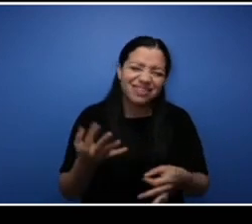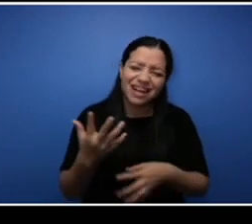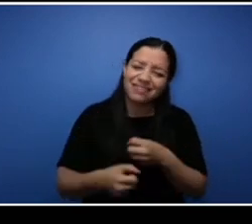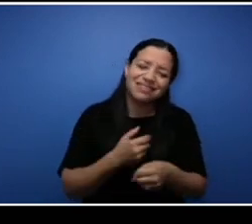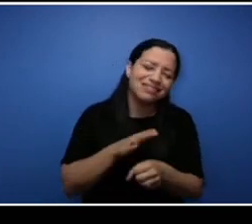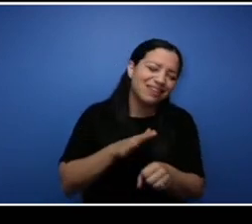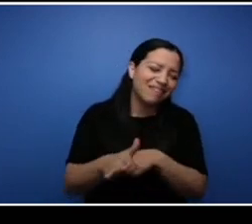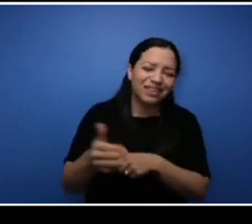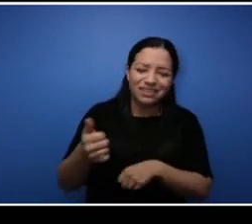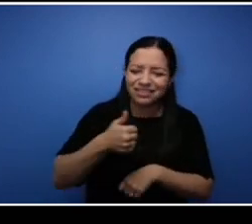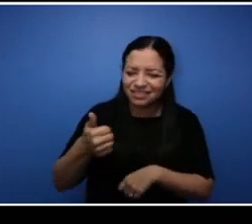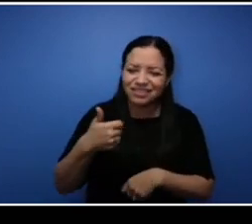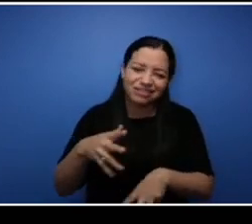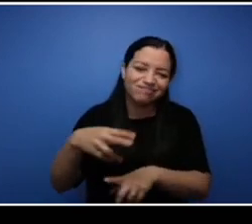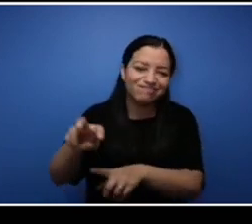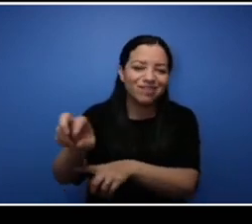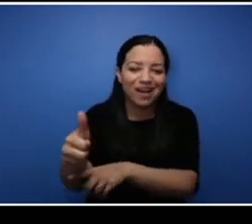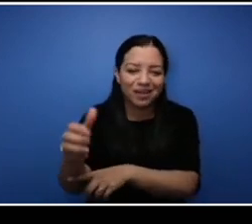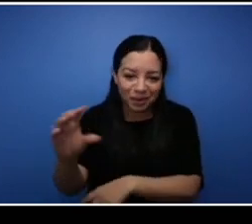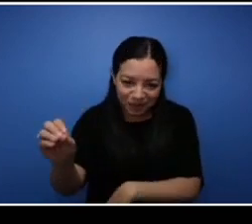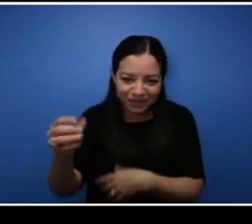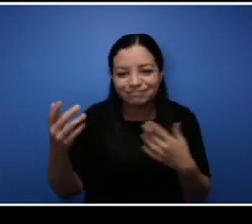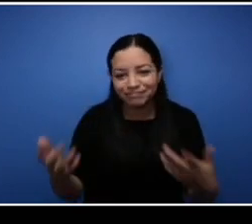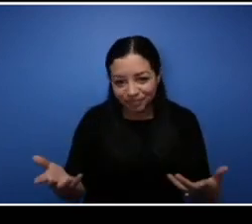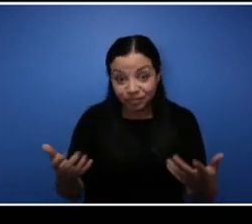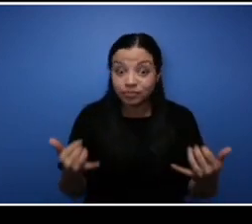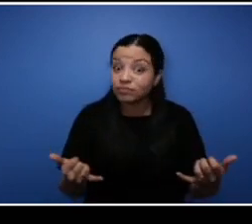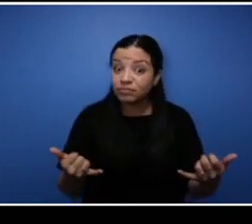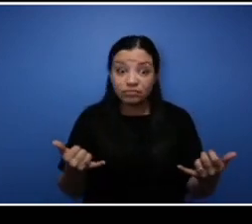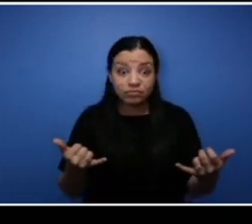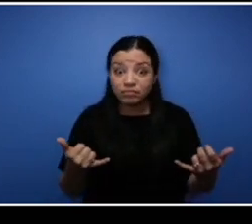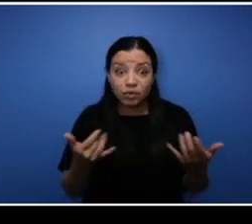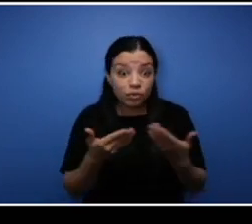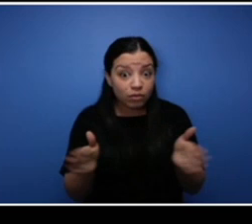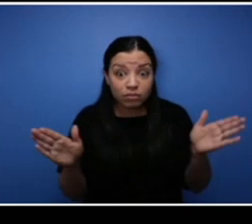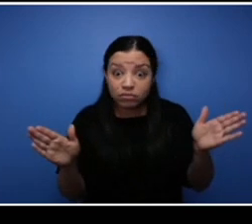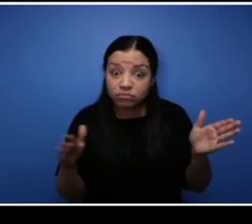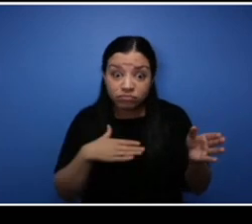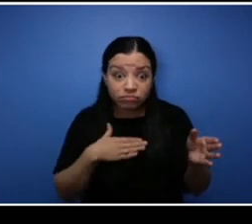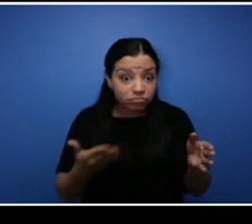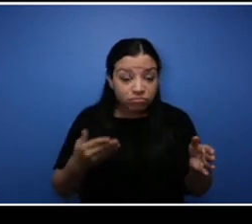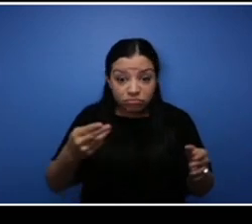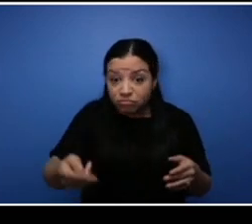on. At this time we're open to that and you know the more the merrier and you like to